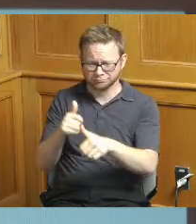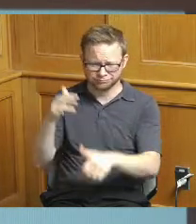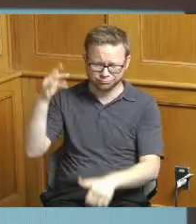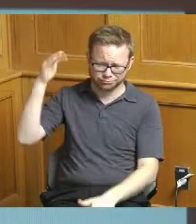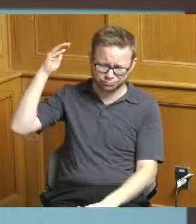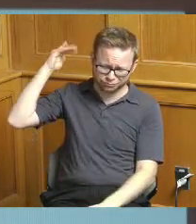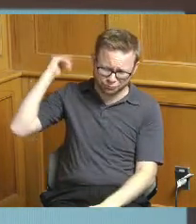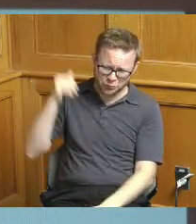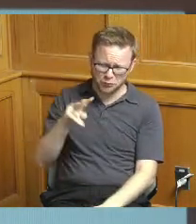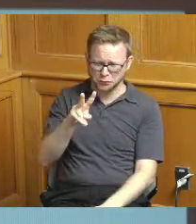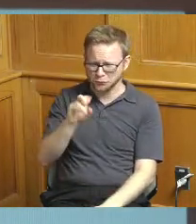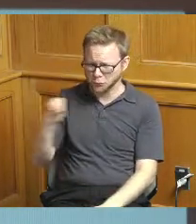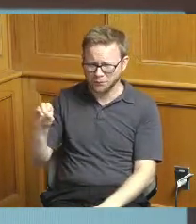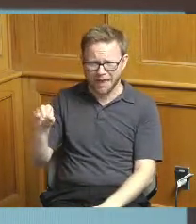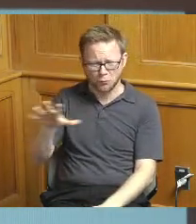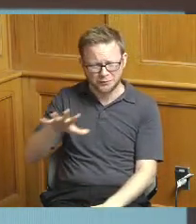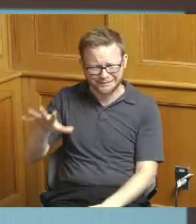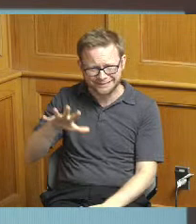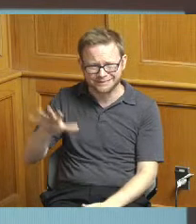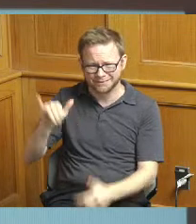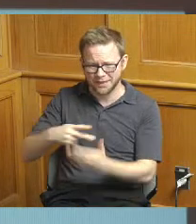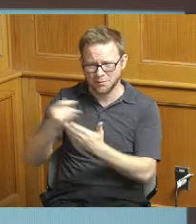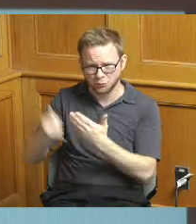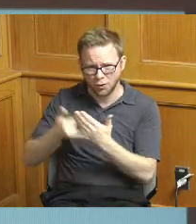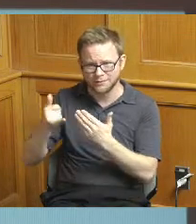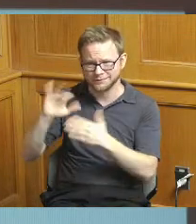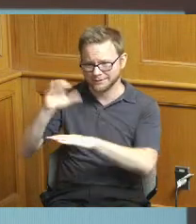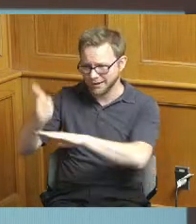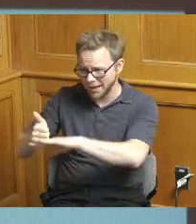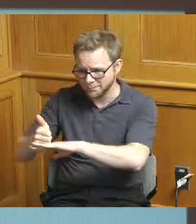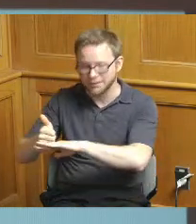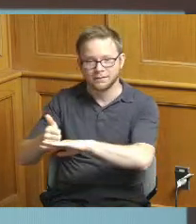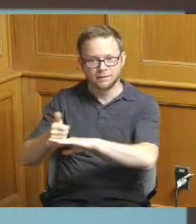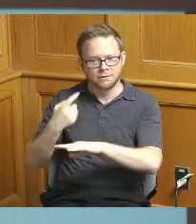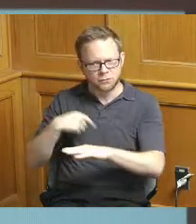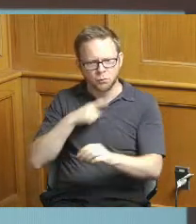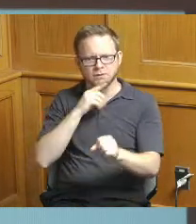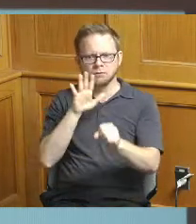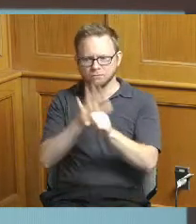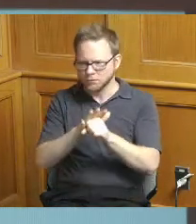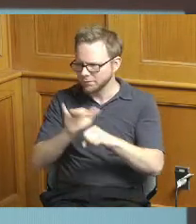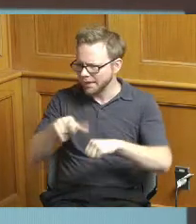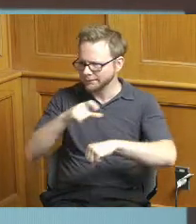whip so we committed to doing work on a timetable and under budgets that really you know didn't turn